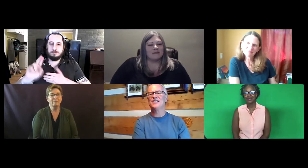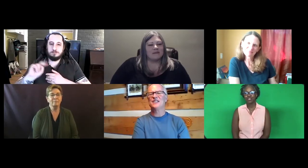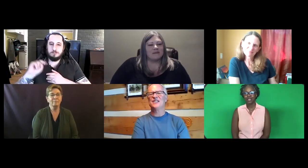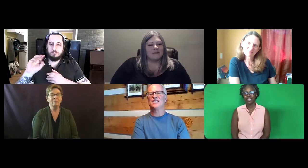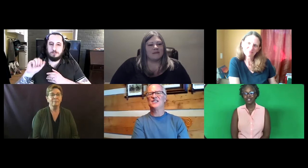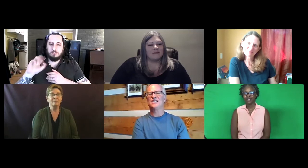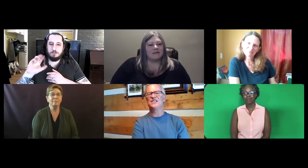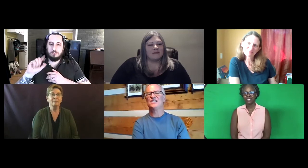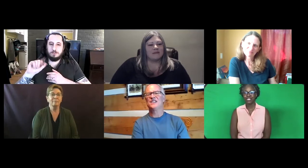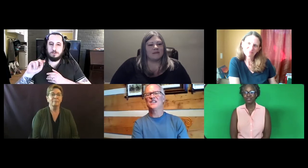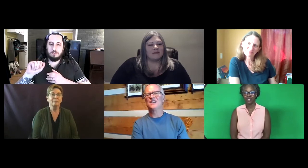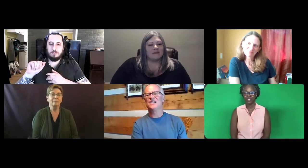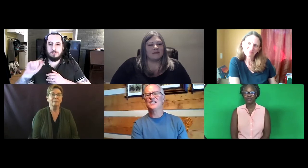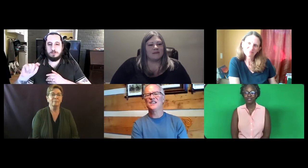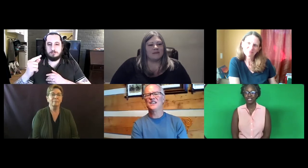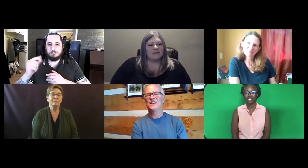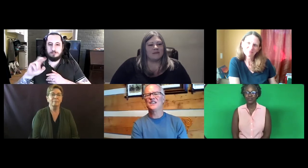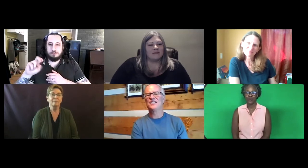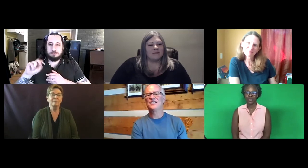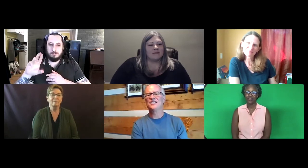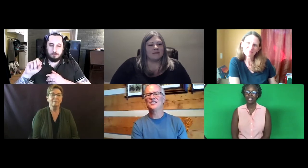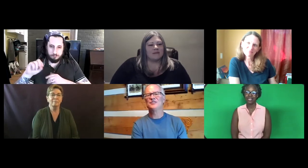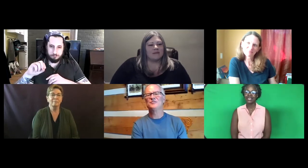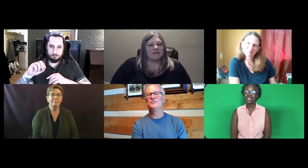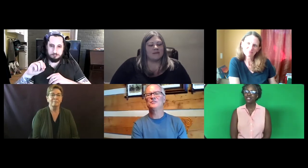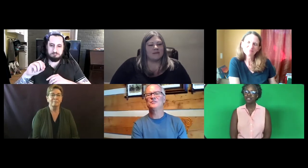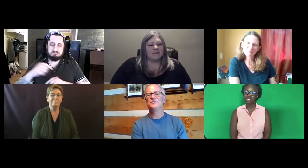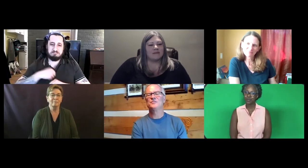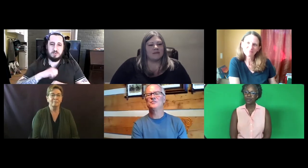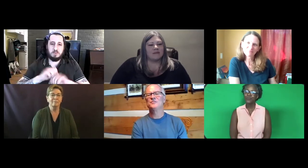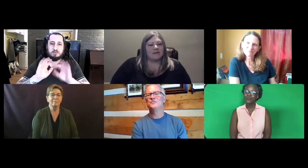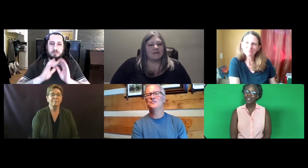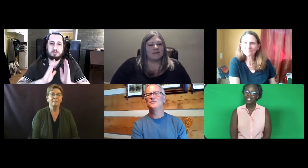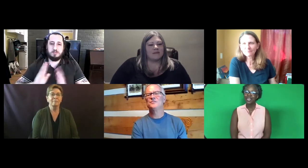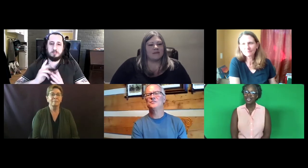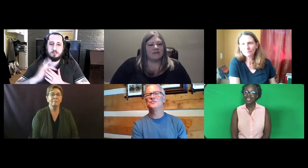I'm a teacher at the University of North Carolina in Greensboro.